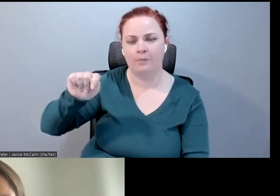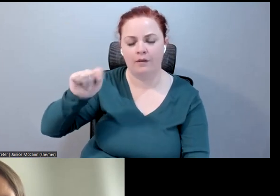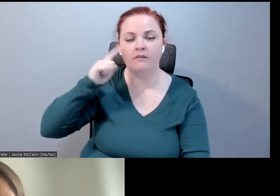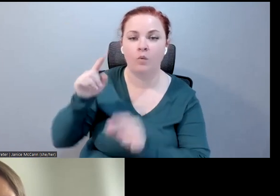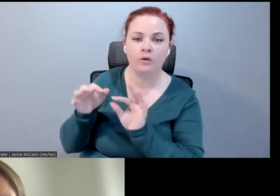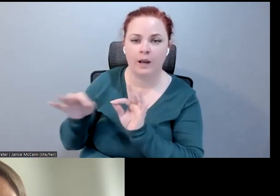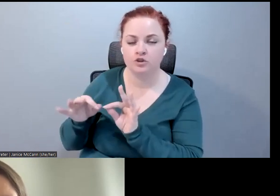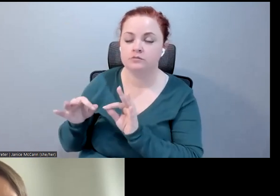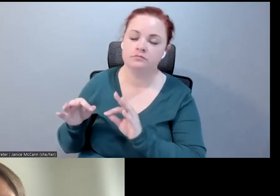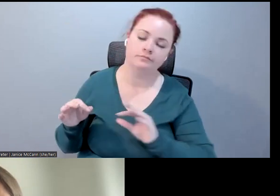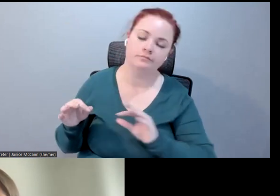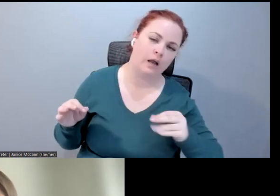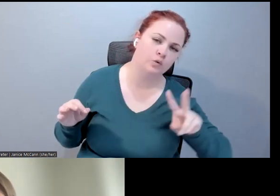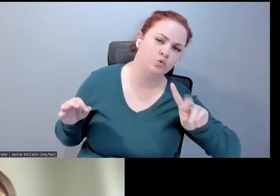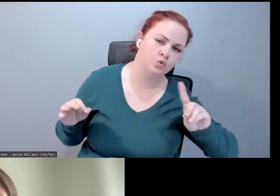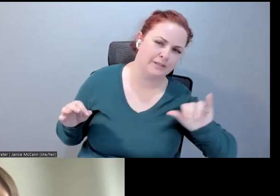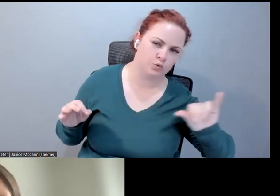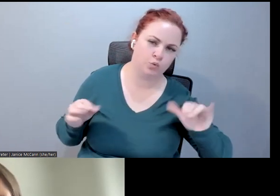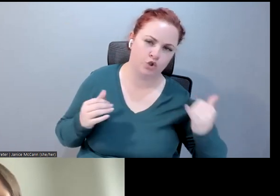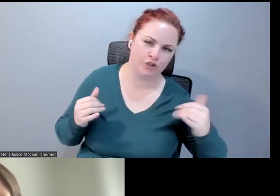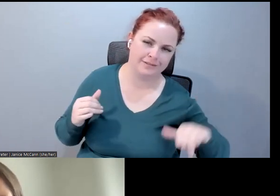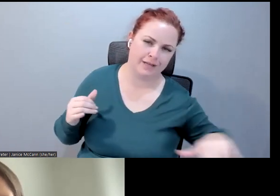the current standards? I'm sure the answer is many people and